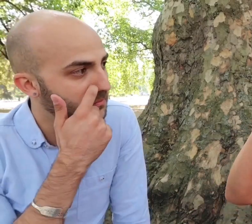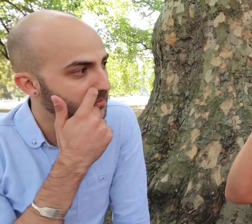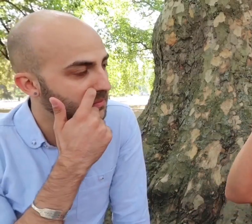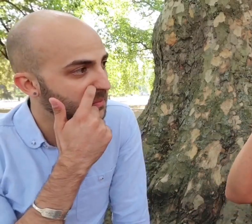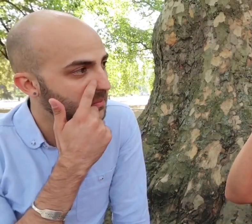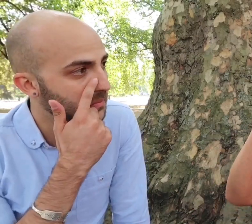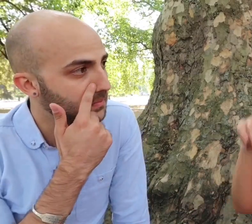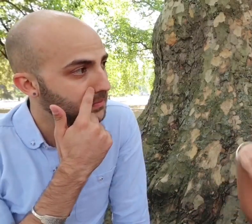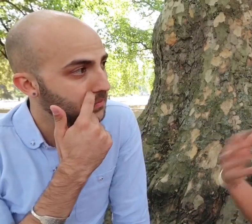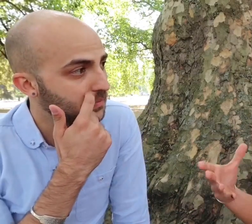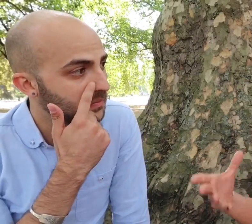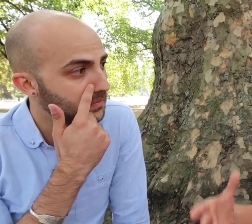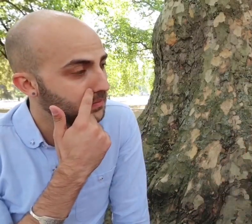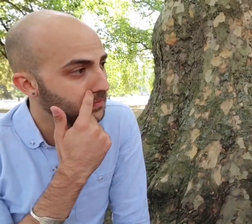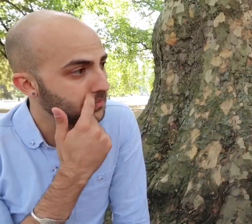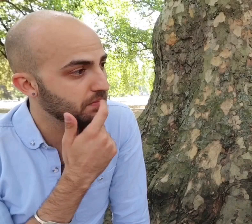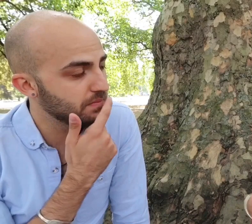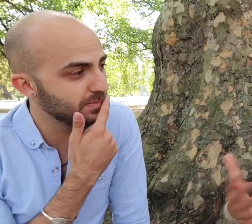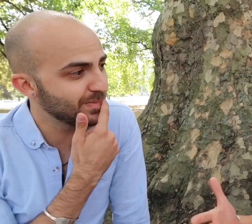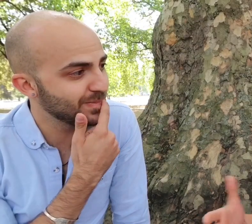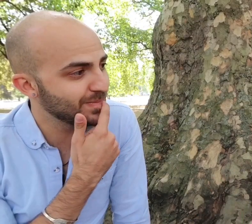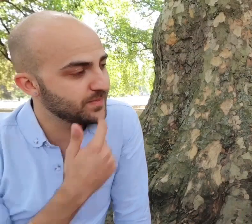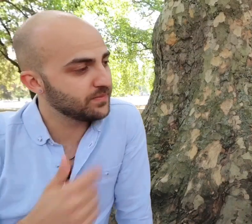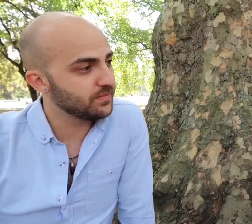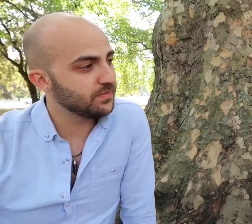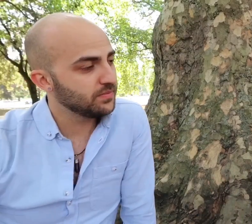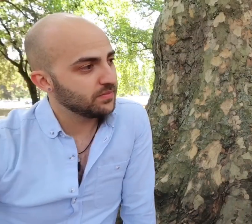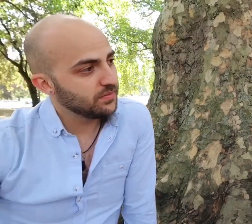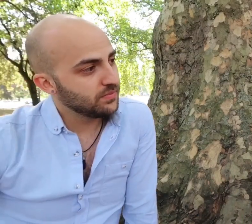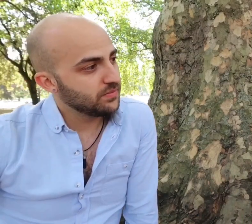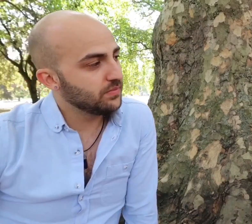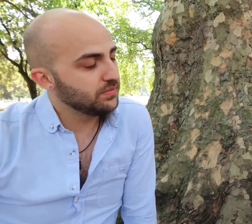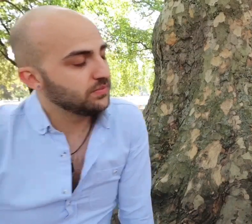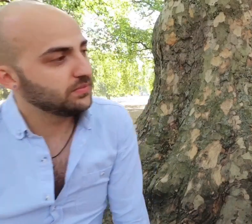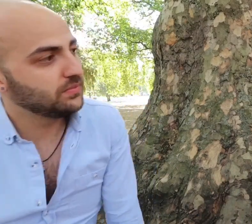of that you're discussing of sign language and the use of it in I'm